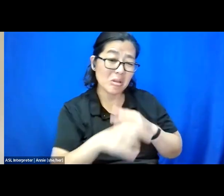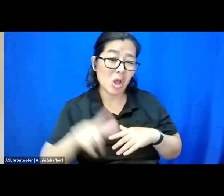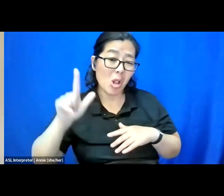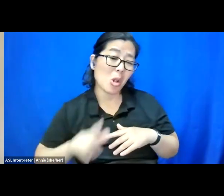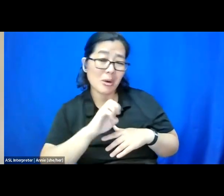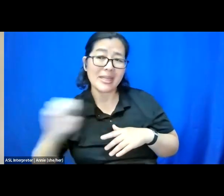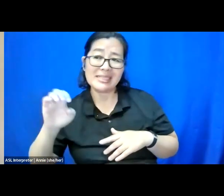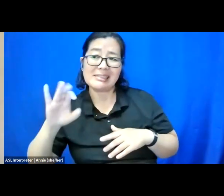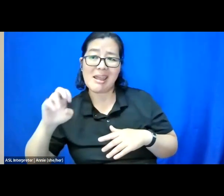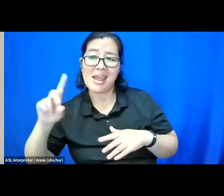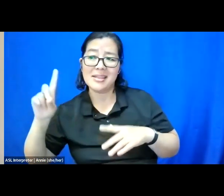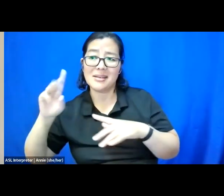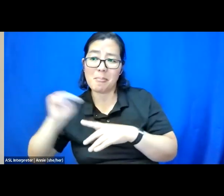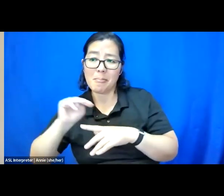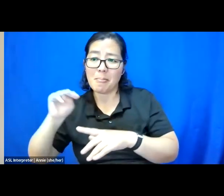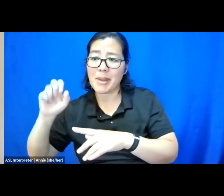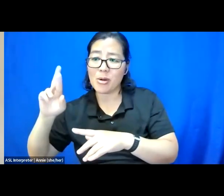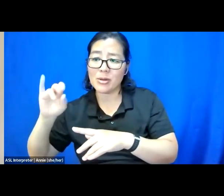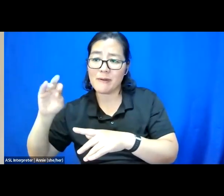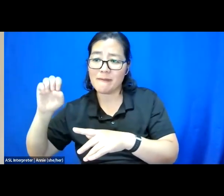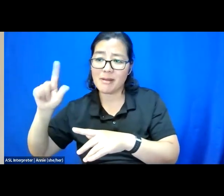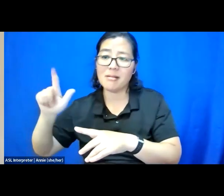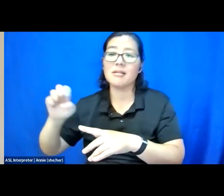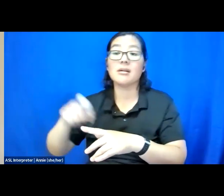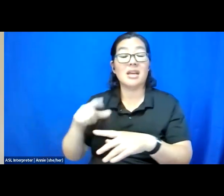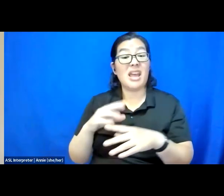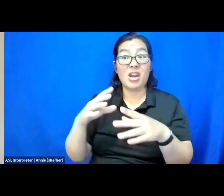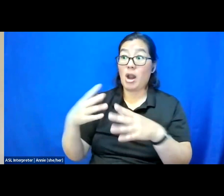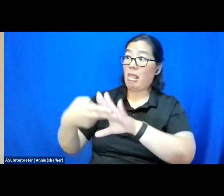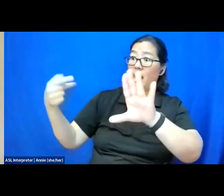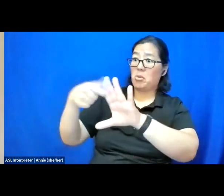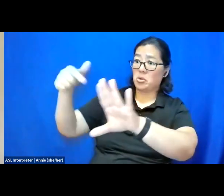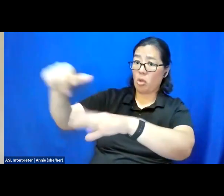they'll say that this patient is a threat or missing.